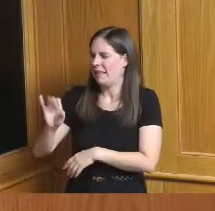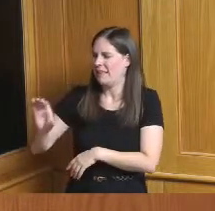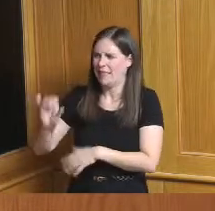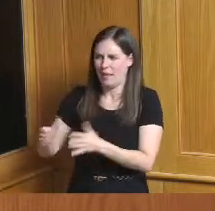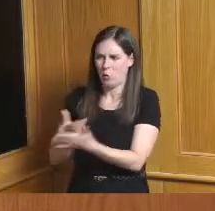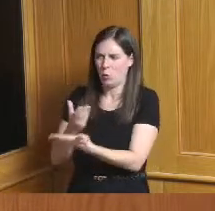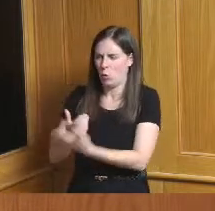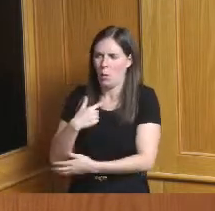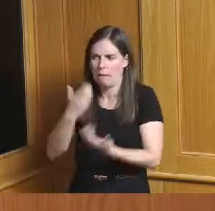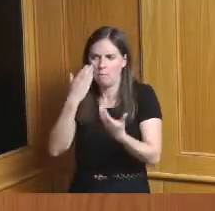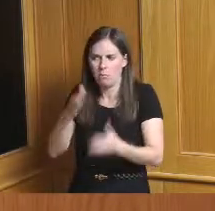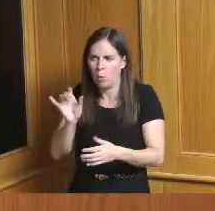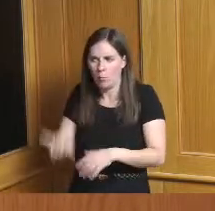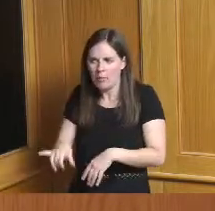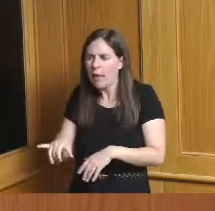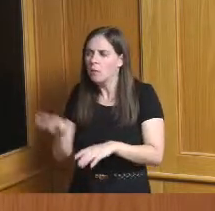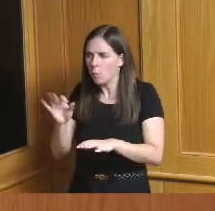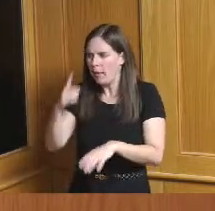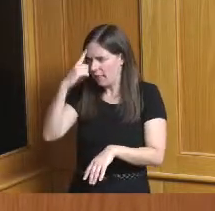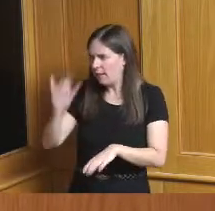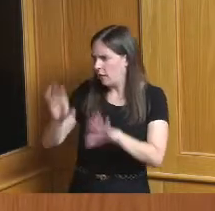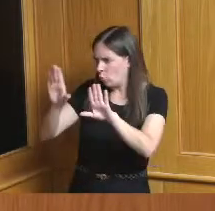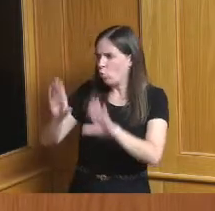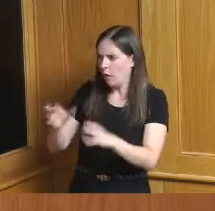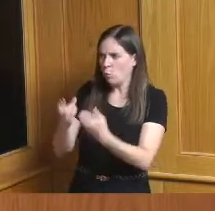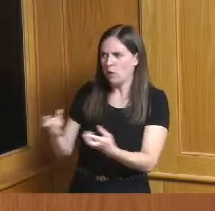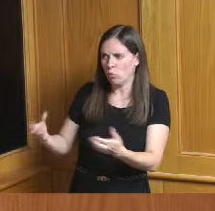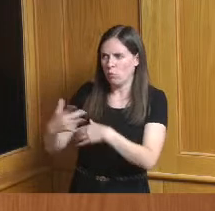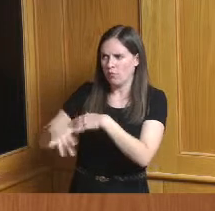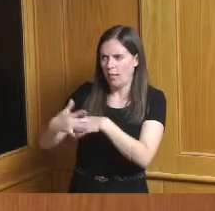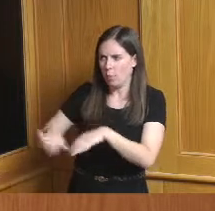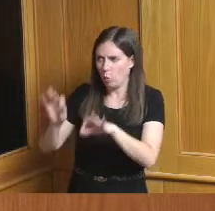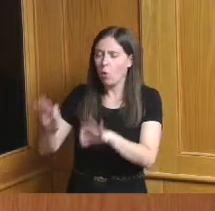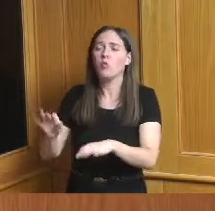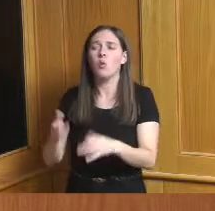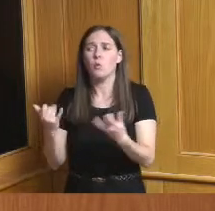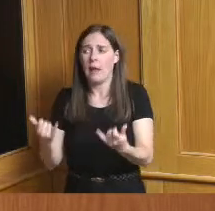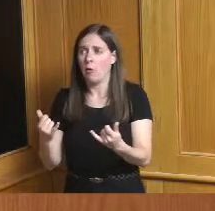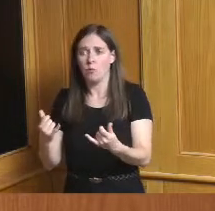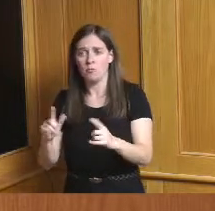that and I think that's a great resource so Madam President I think that that's all I've got I look